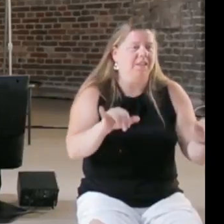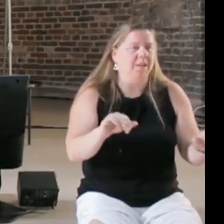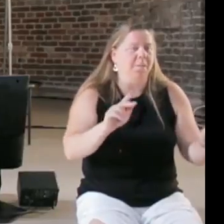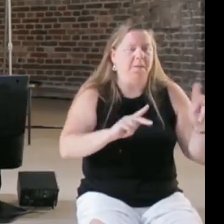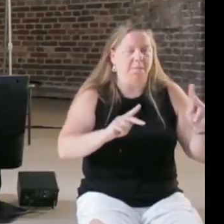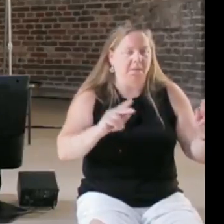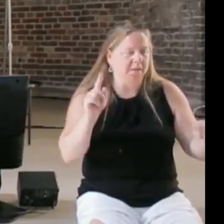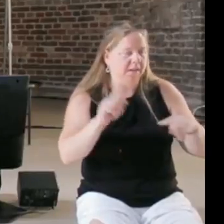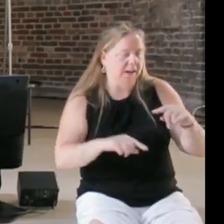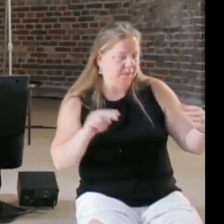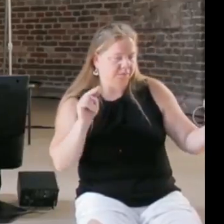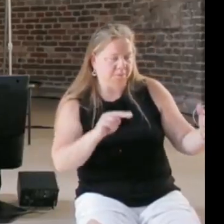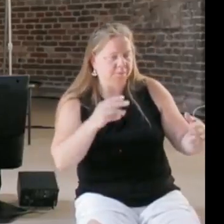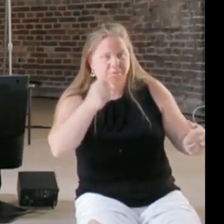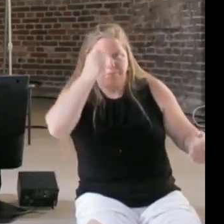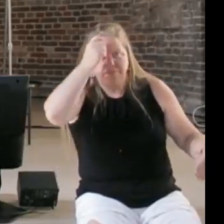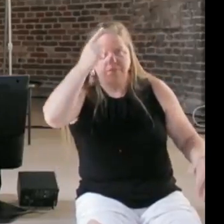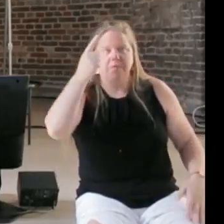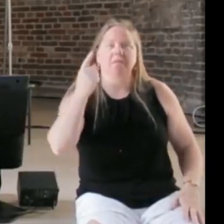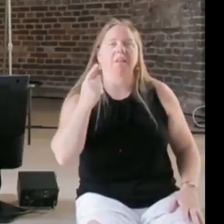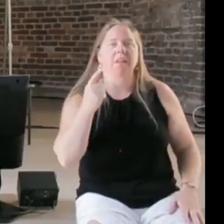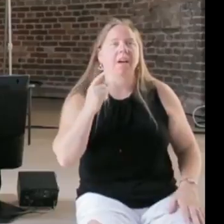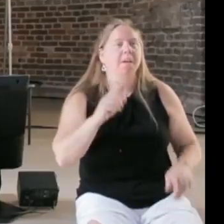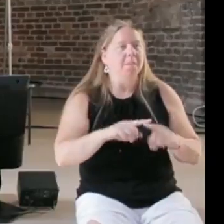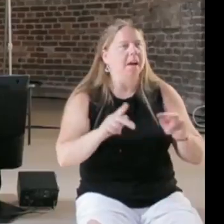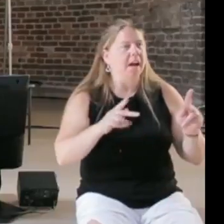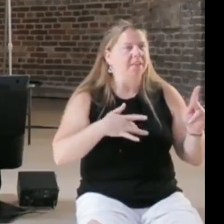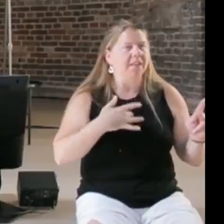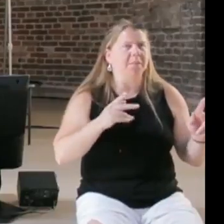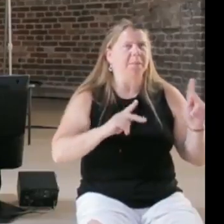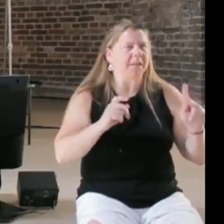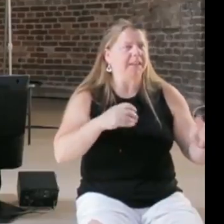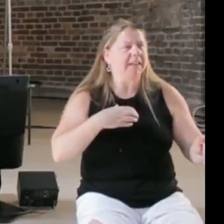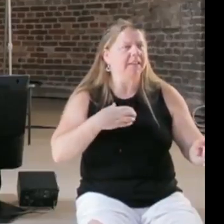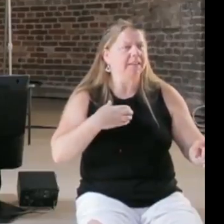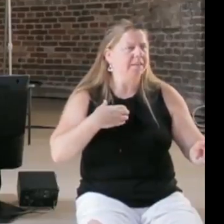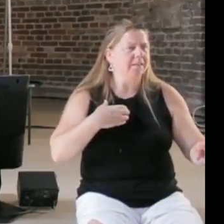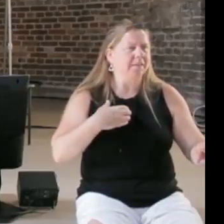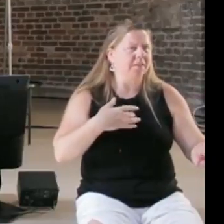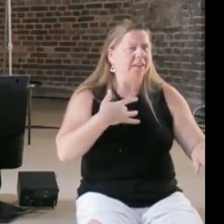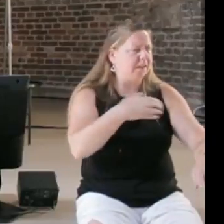be outraged about it if they feel empowered to actually use the information that we are asking them to disclose.